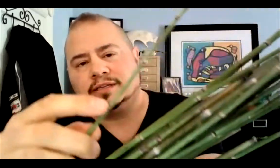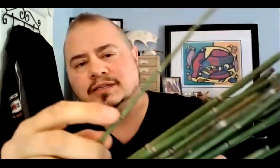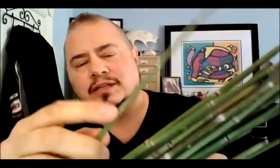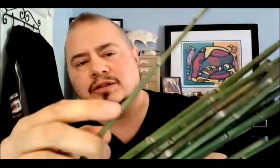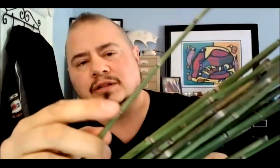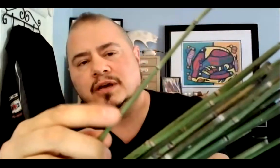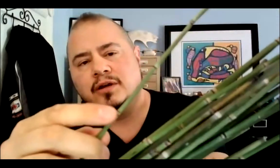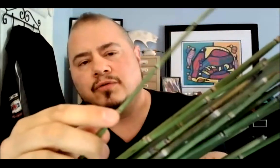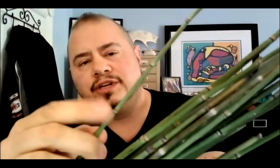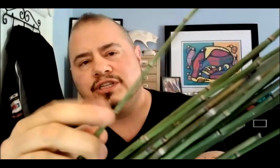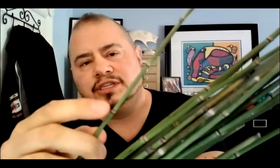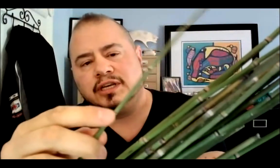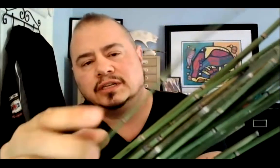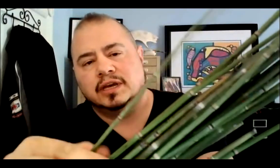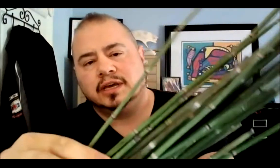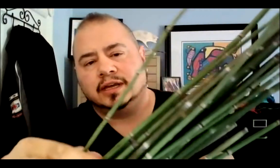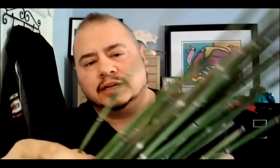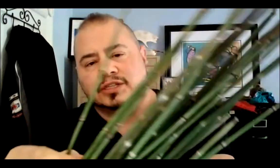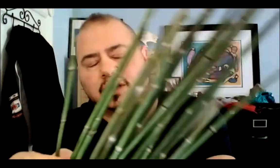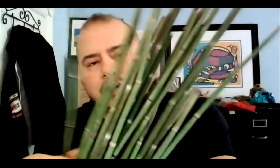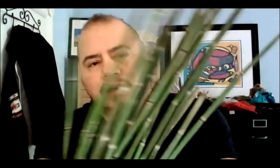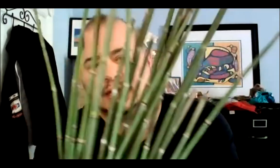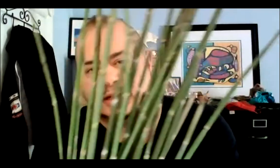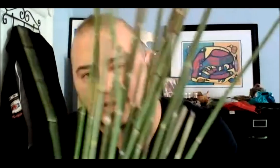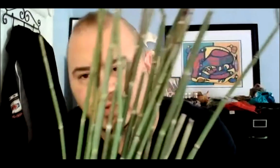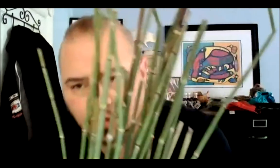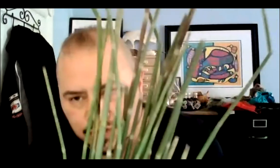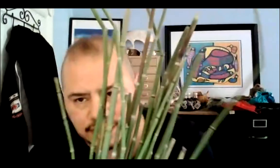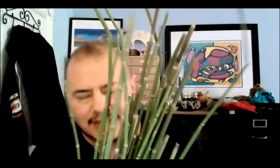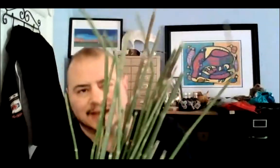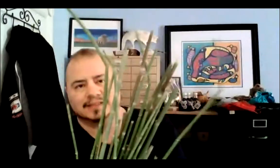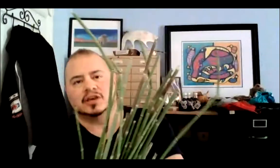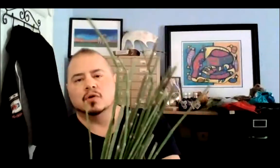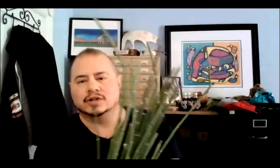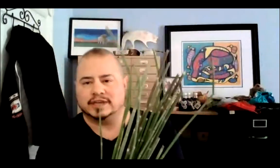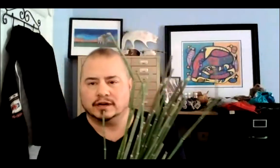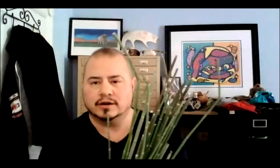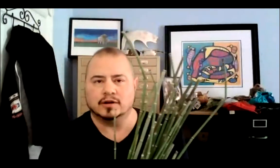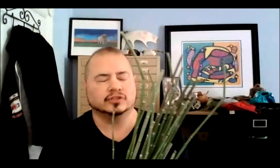has these little ridges in it, and it's long, and people know this as horsehair,